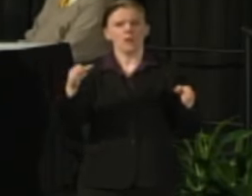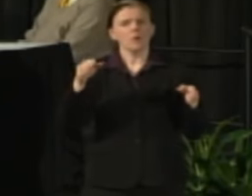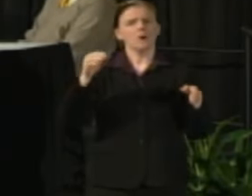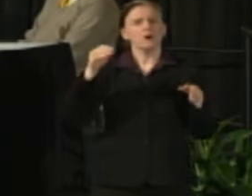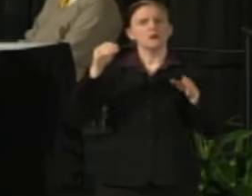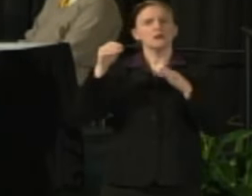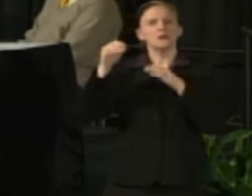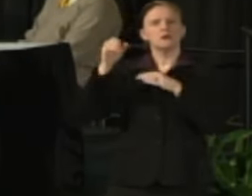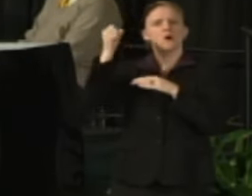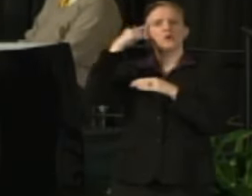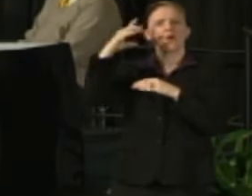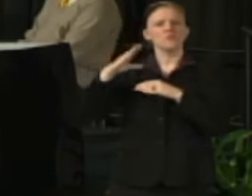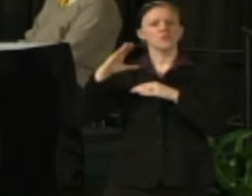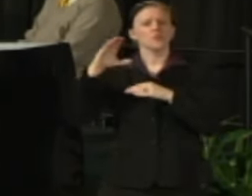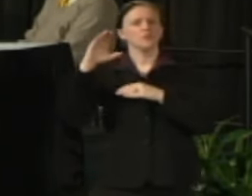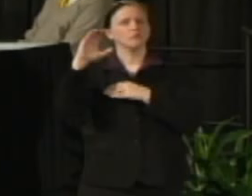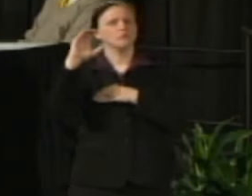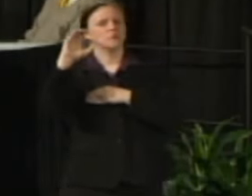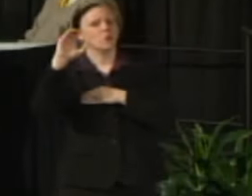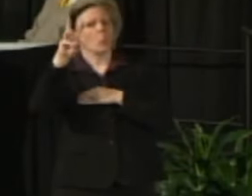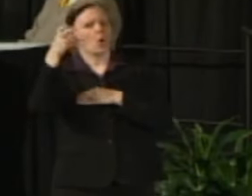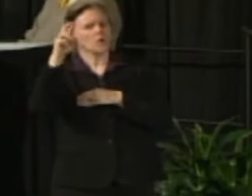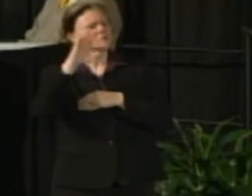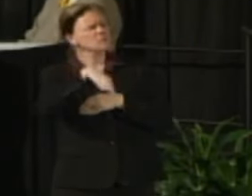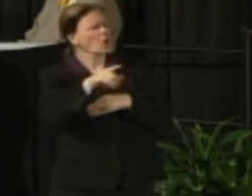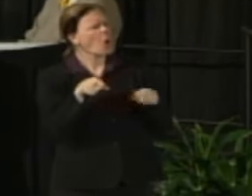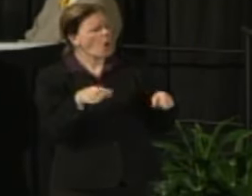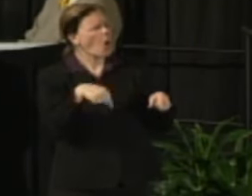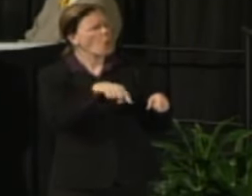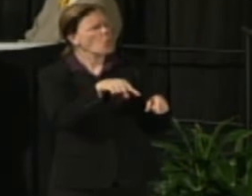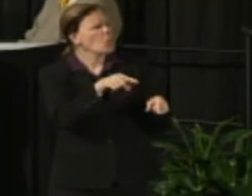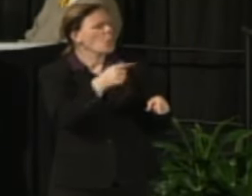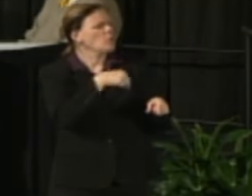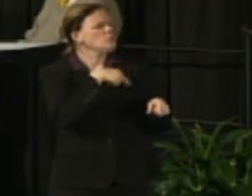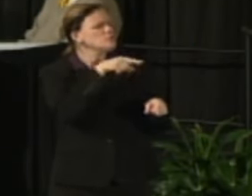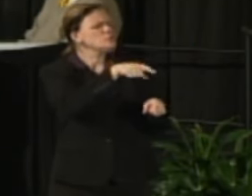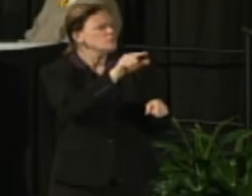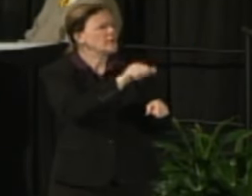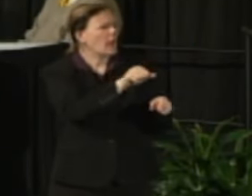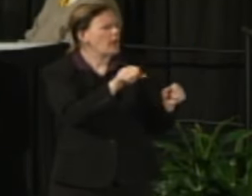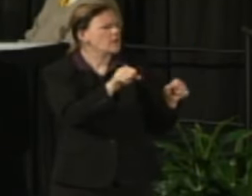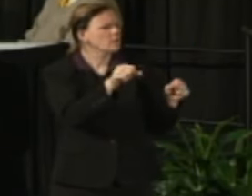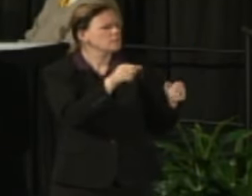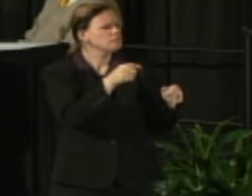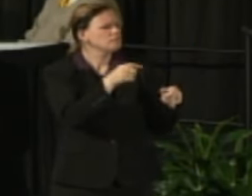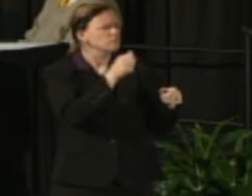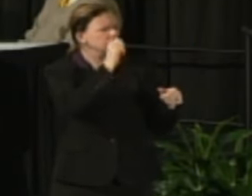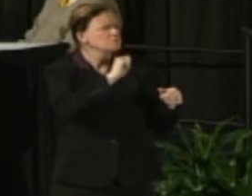These are the tools that we're getting but the tools are on backorder for a year,